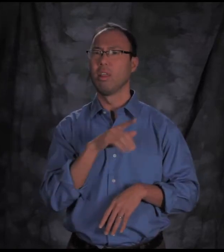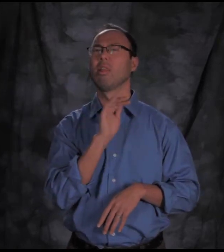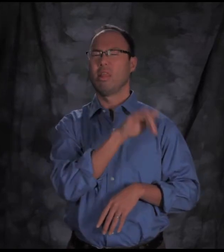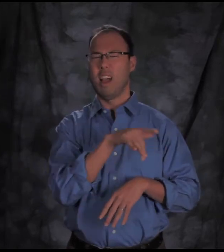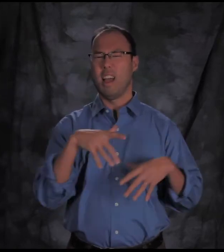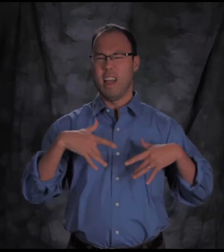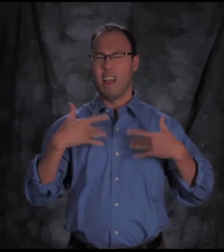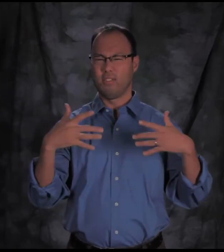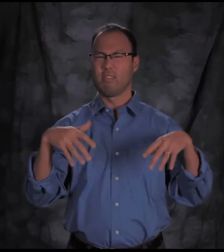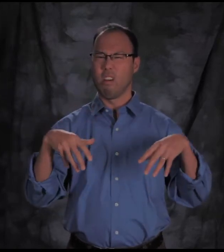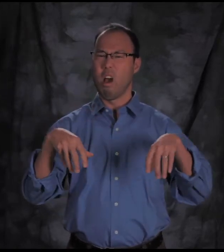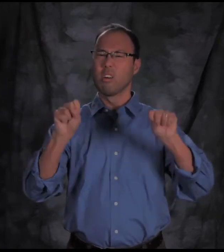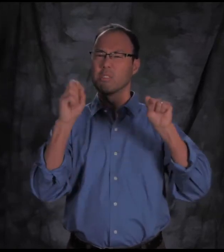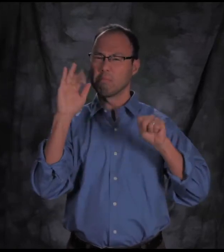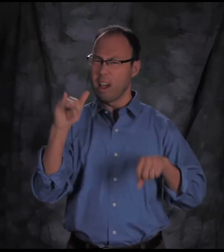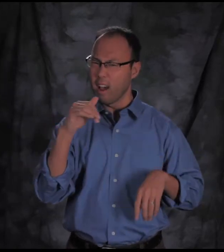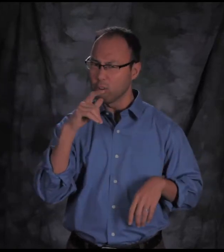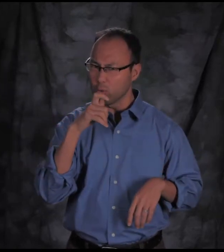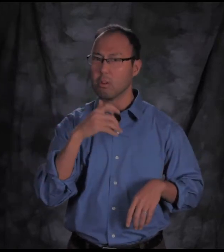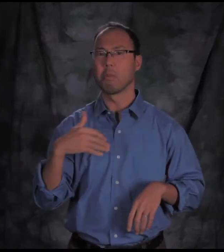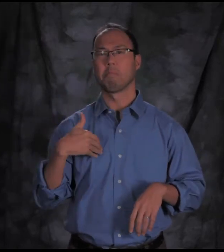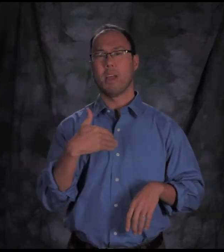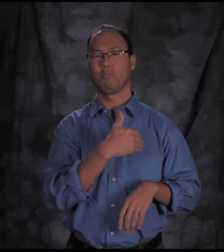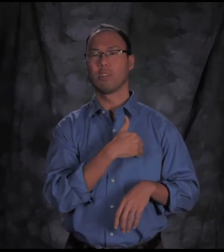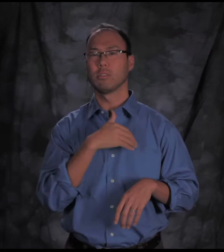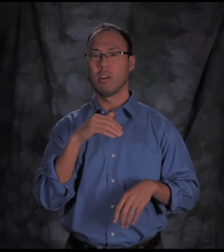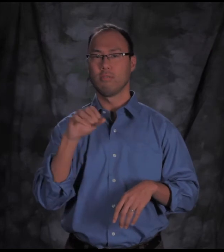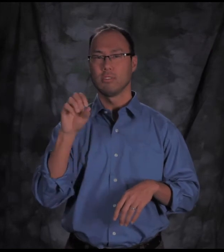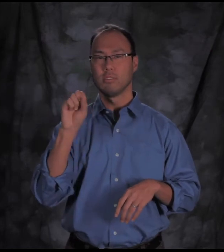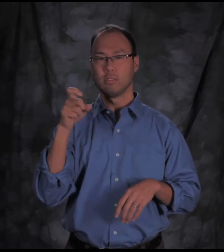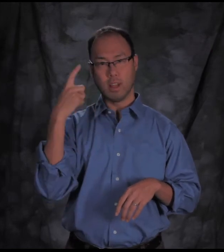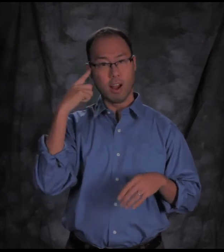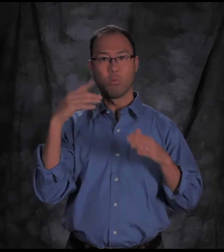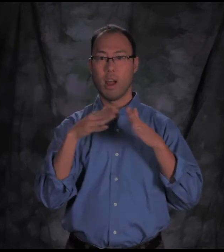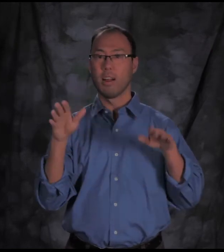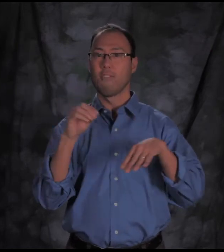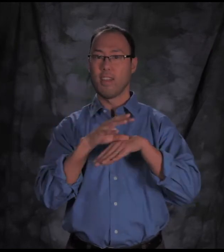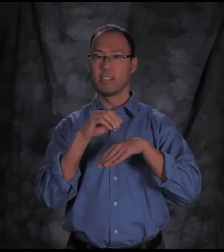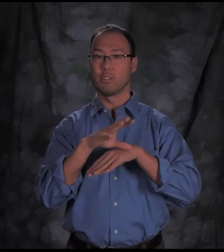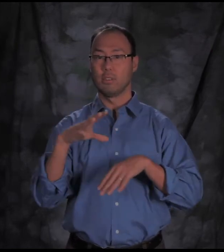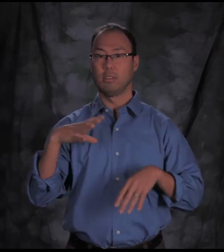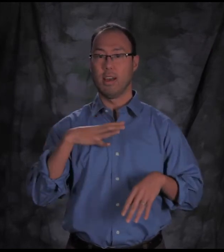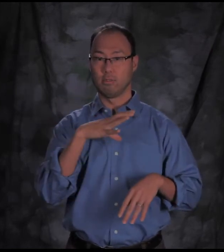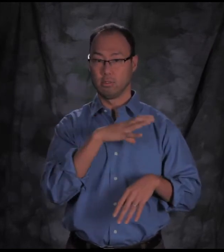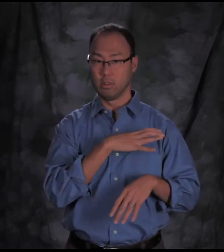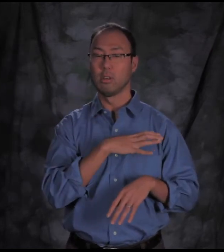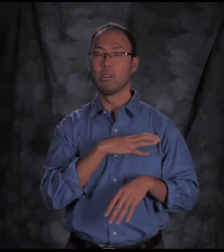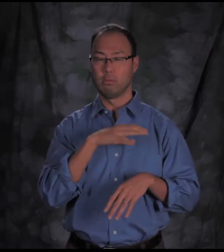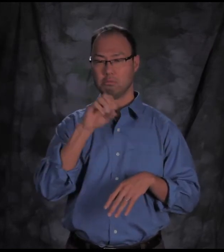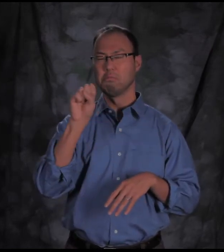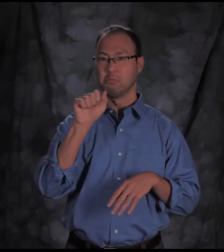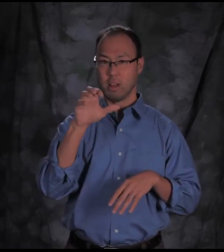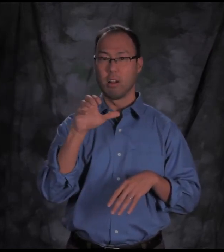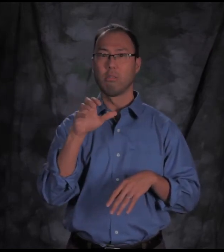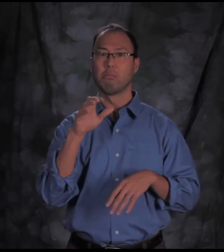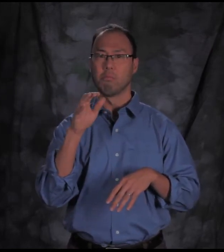This event is hosted by members of the Statewide Advisory Council for the